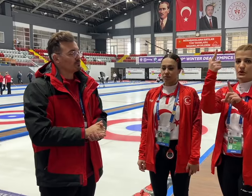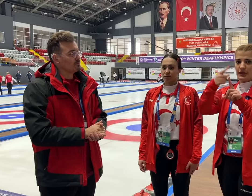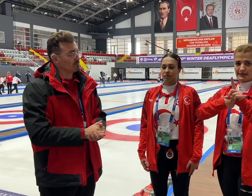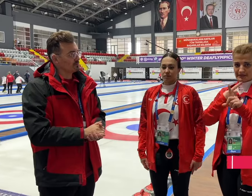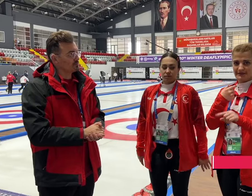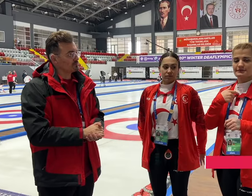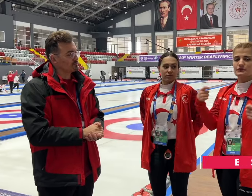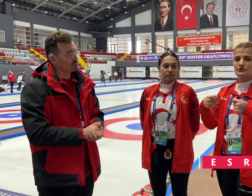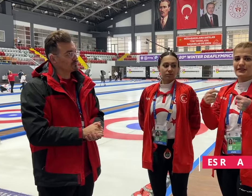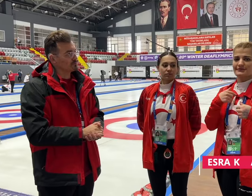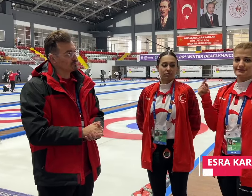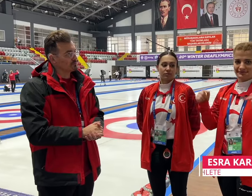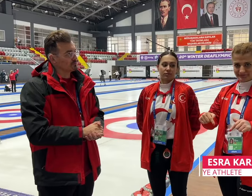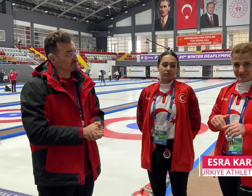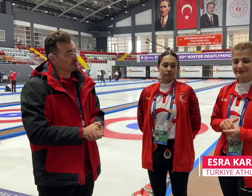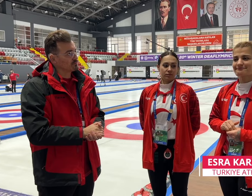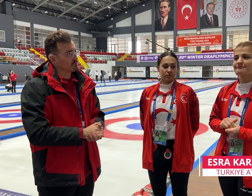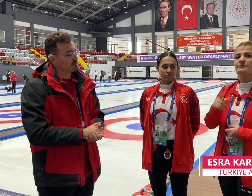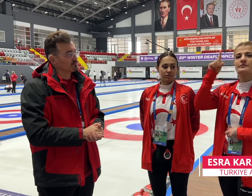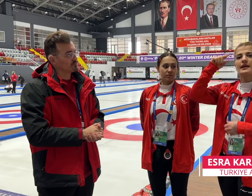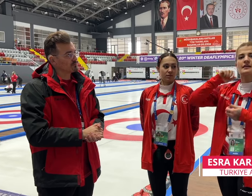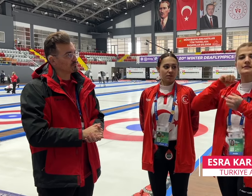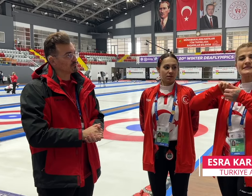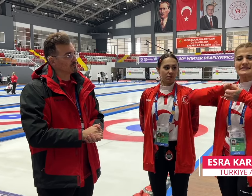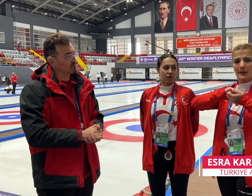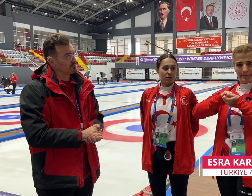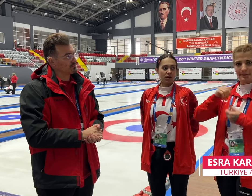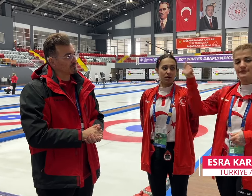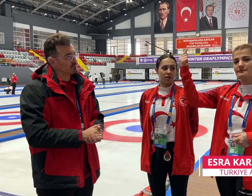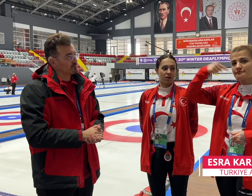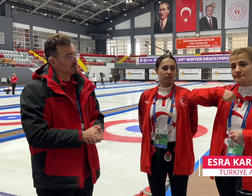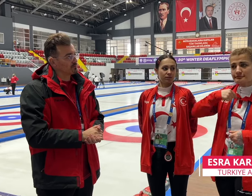[Esra]: I had only 3 months to train. The Turkish Deaf Federation asked